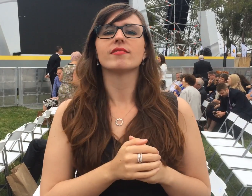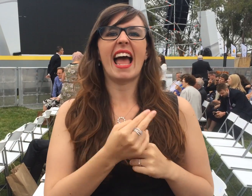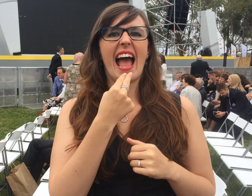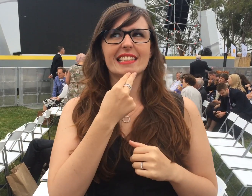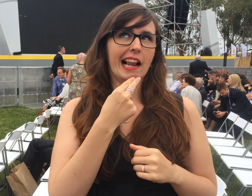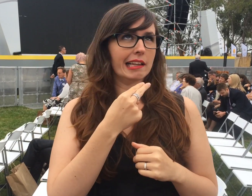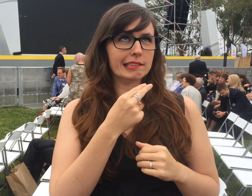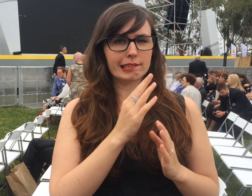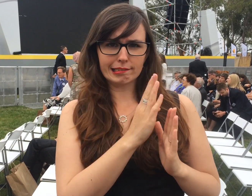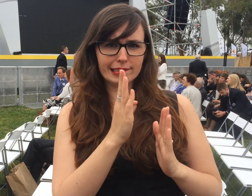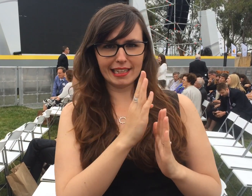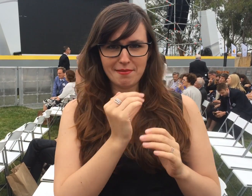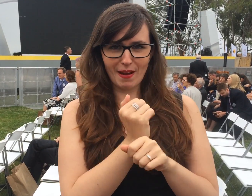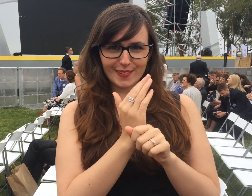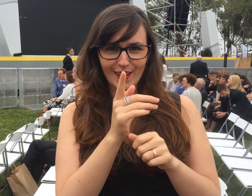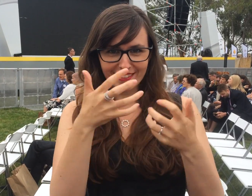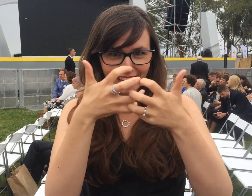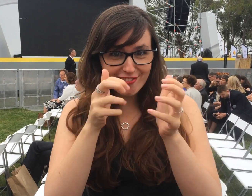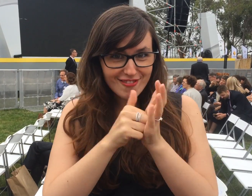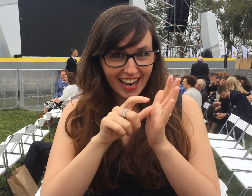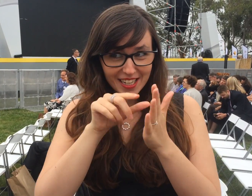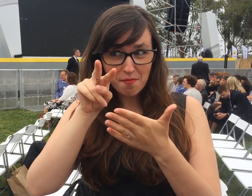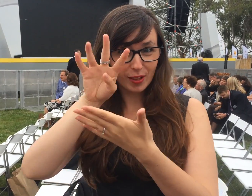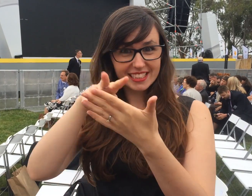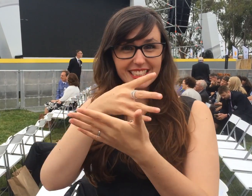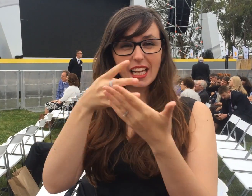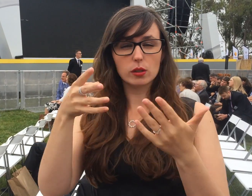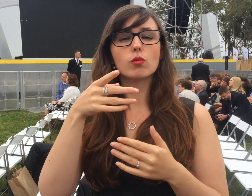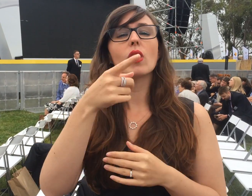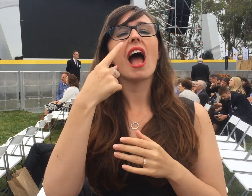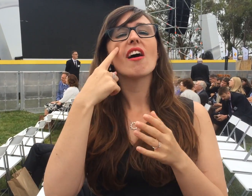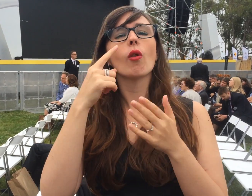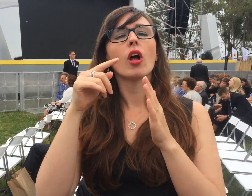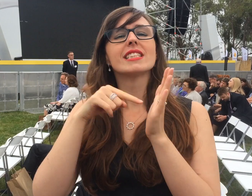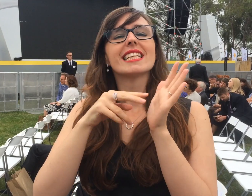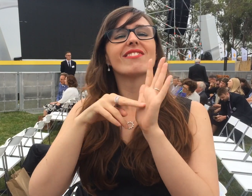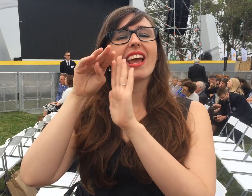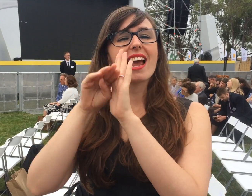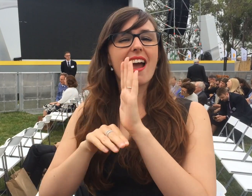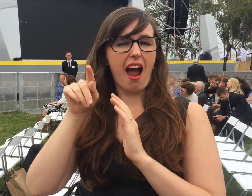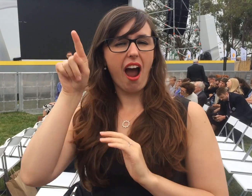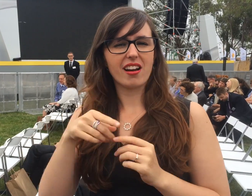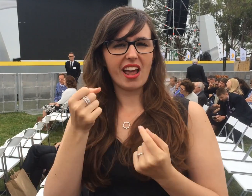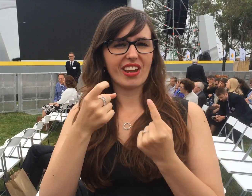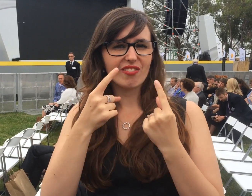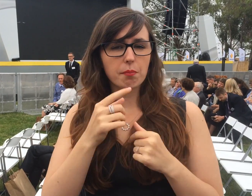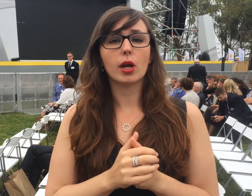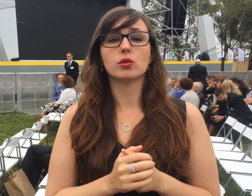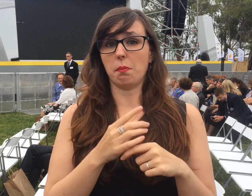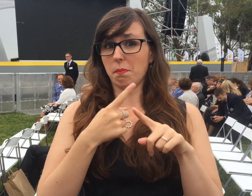As for Adelaide and other states, be sure to check the tv guides for the correct times.